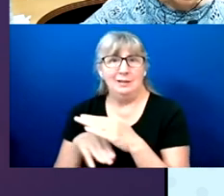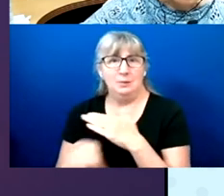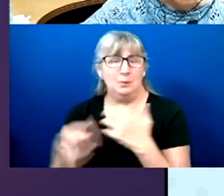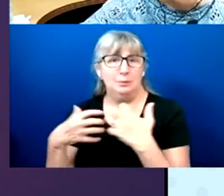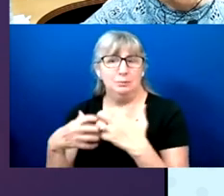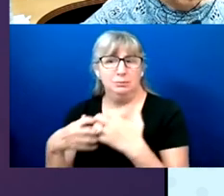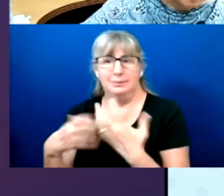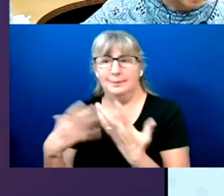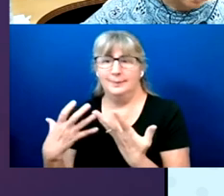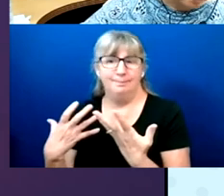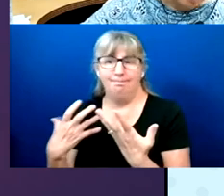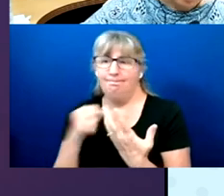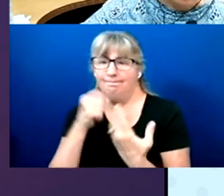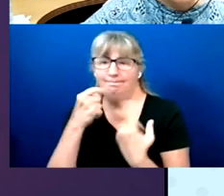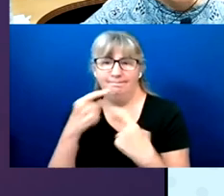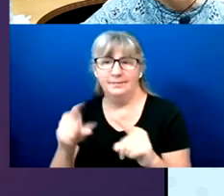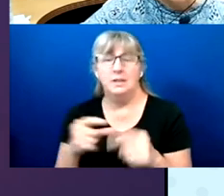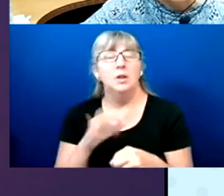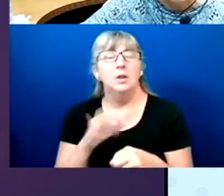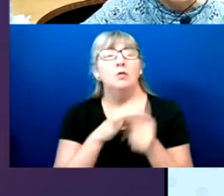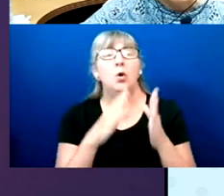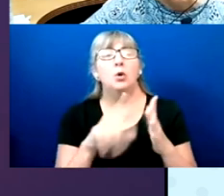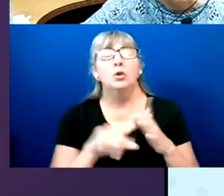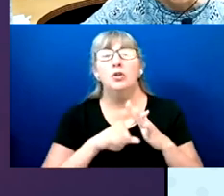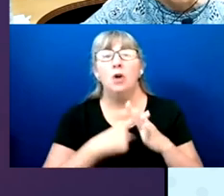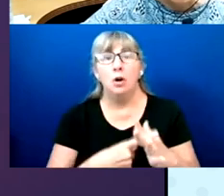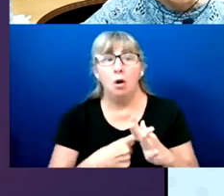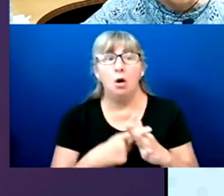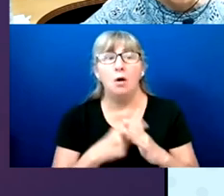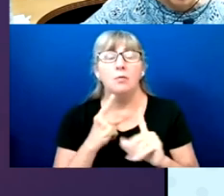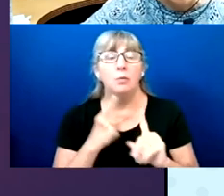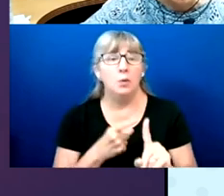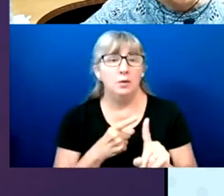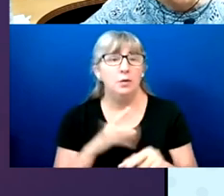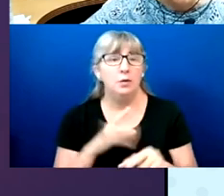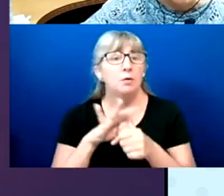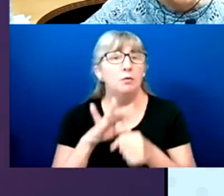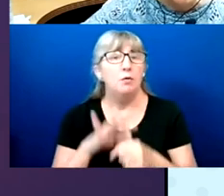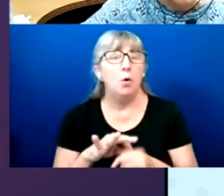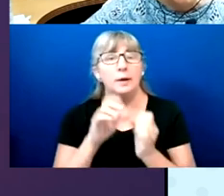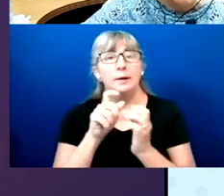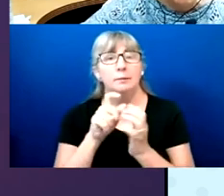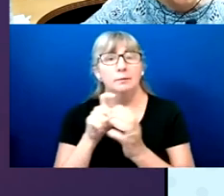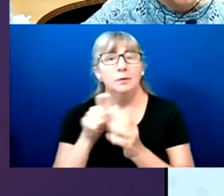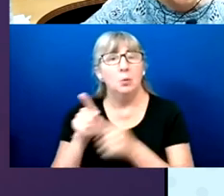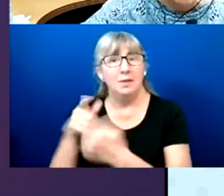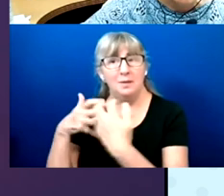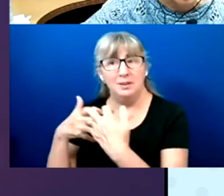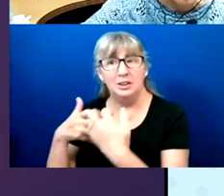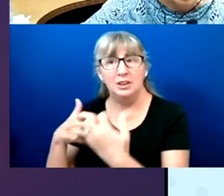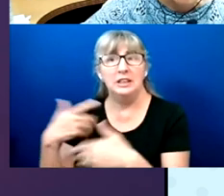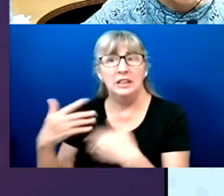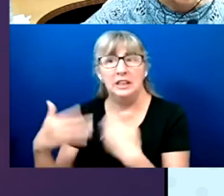Voters may start off with the voting on the ballot marking device, but then they encounter some kind of problem.